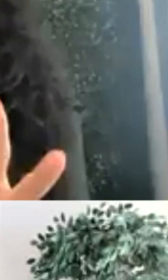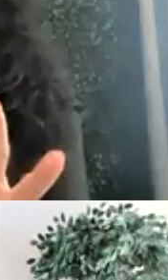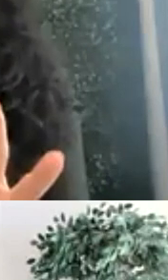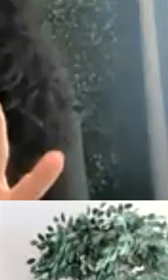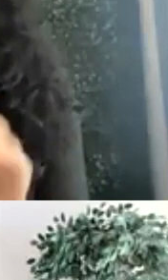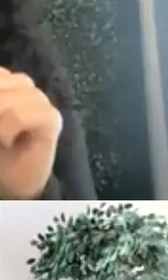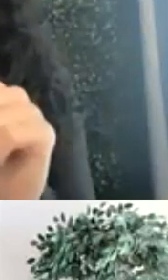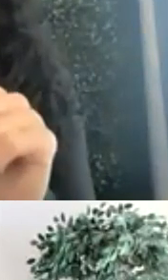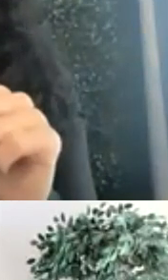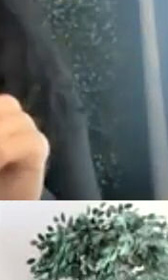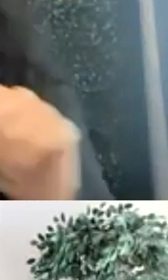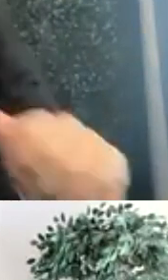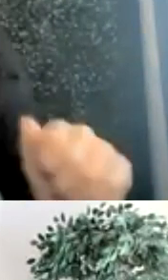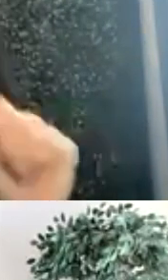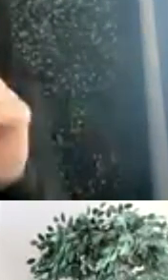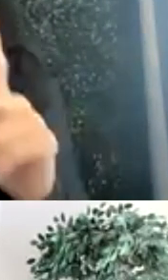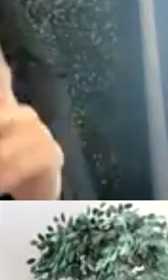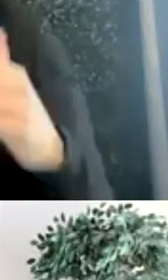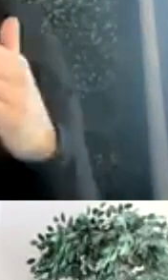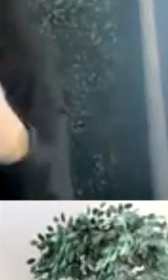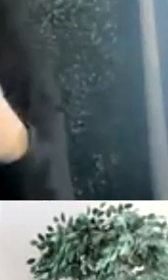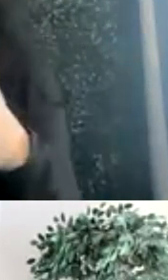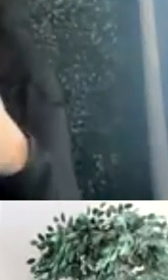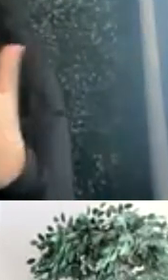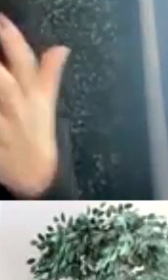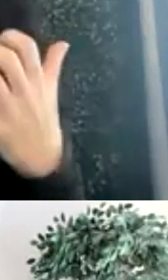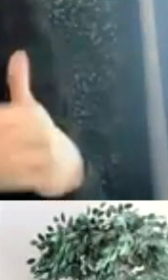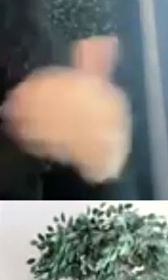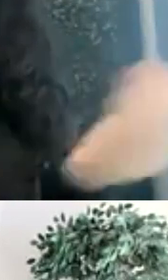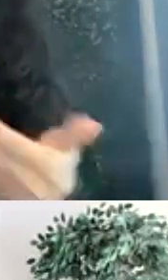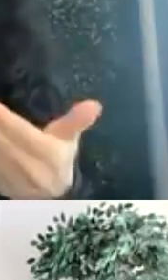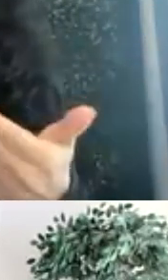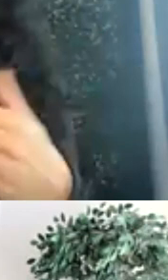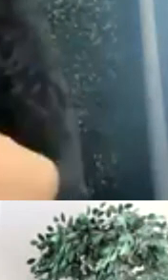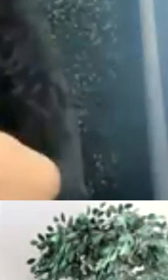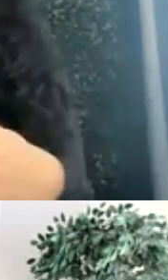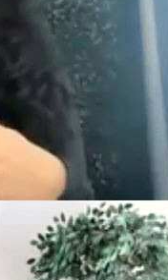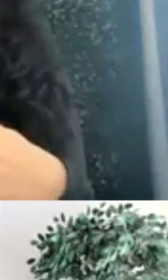Next up we'd like to introduce Ronda Jenson. Ronda.